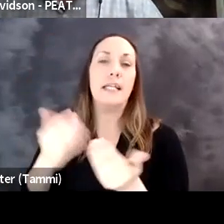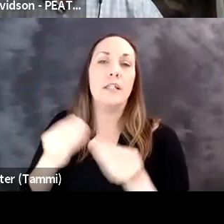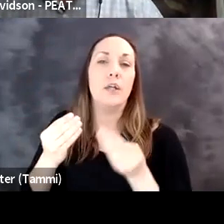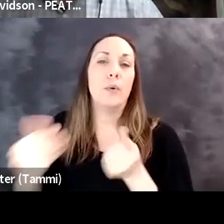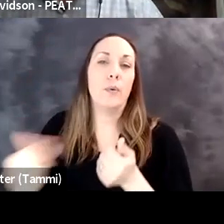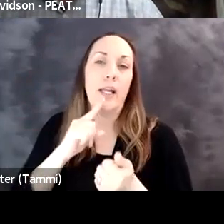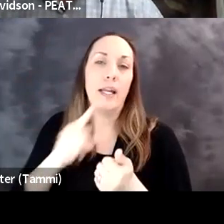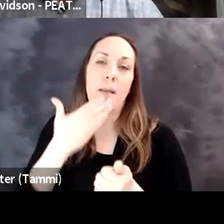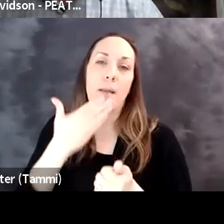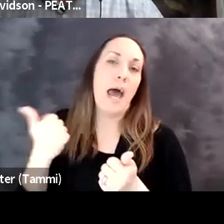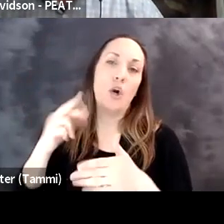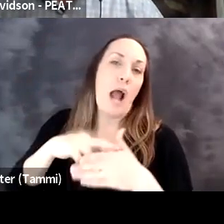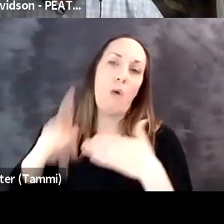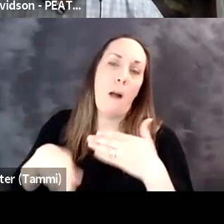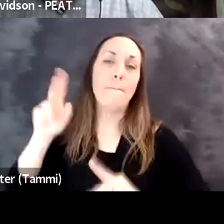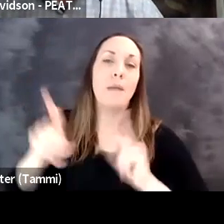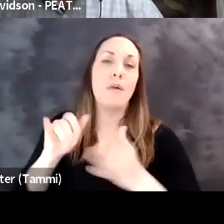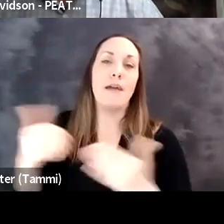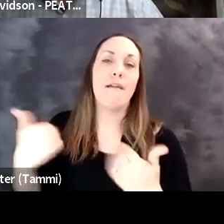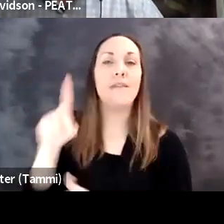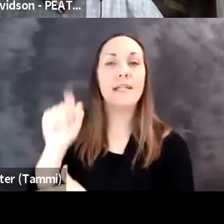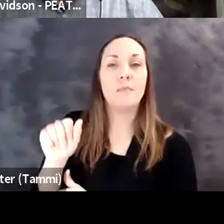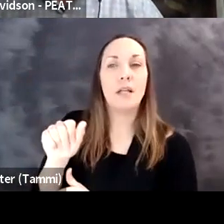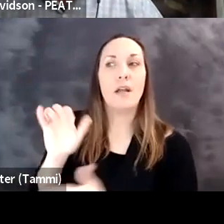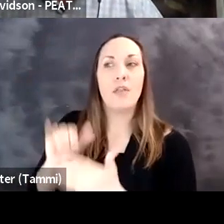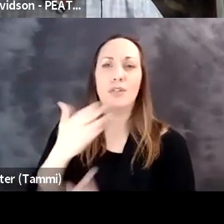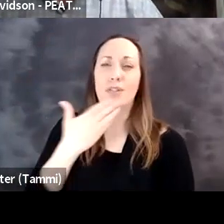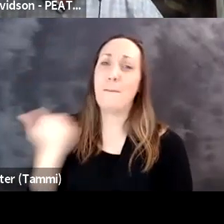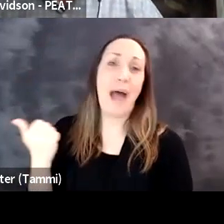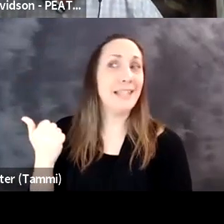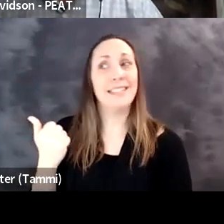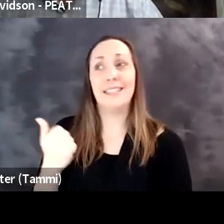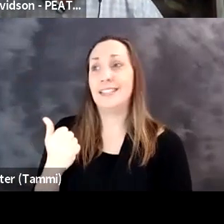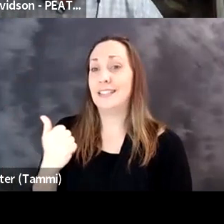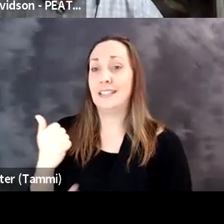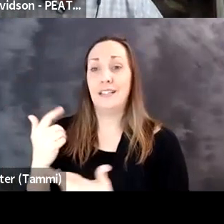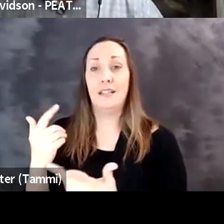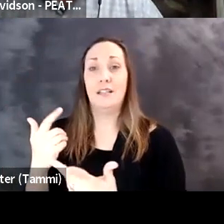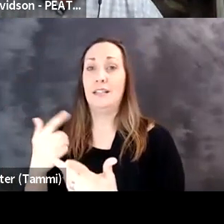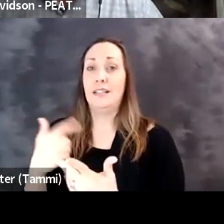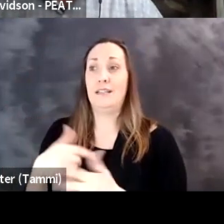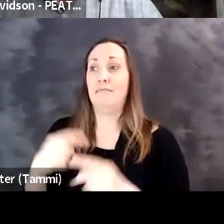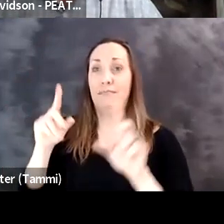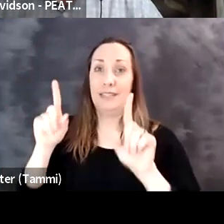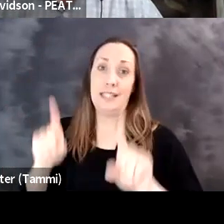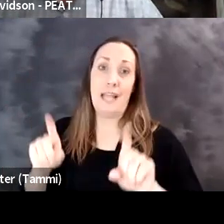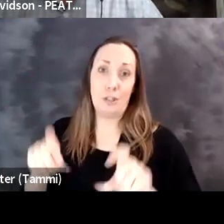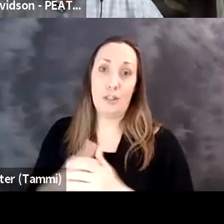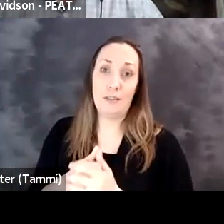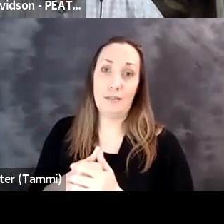the community and the process, the easier it is and the better the outcome. People with disabilities are your best